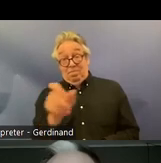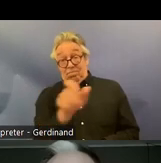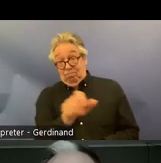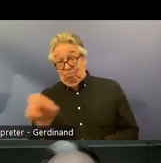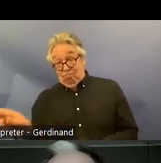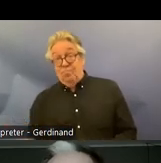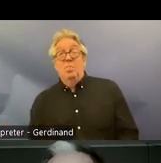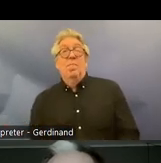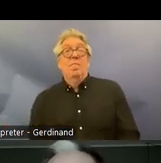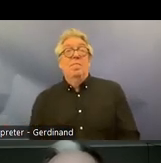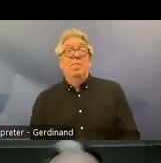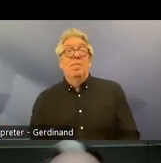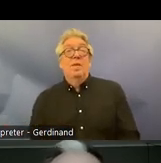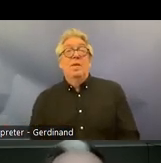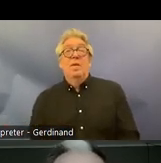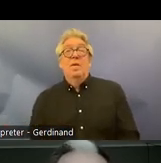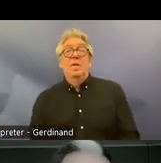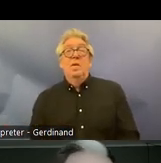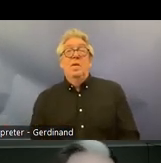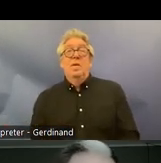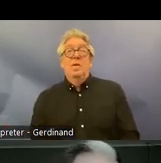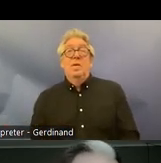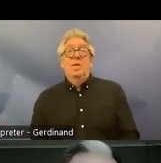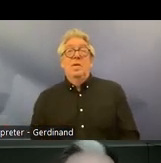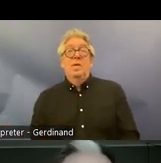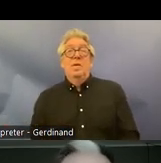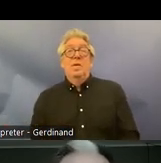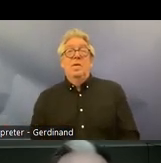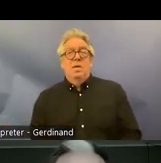um in order to understand uh incorporation of the